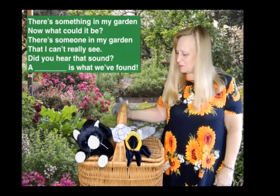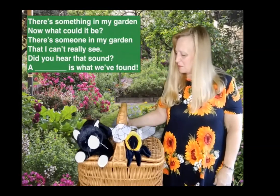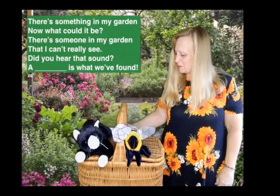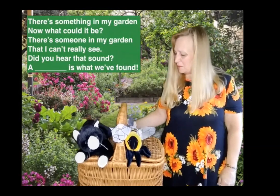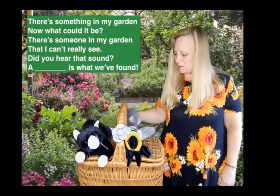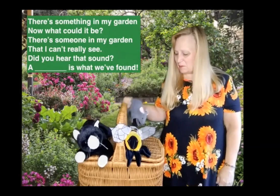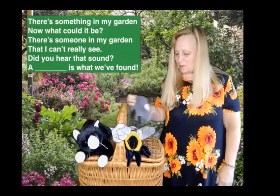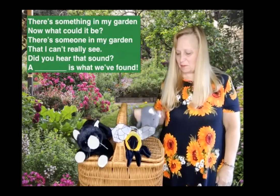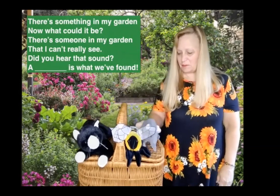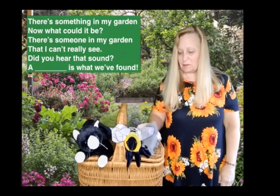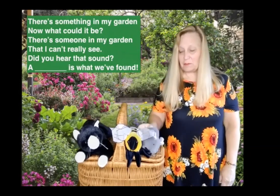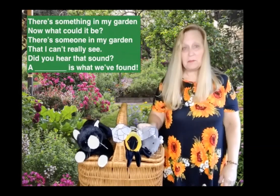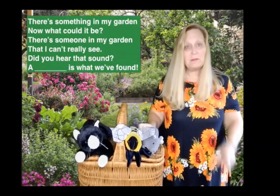And this is the sign for mouse